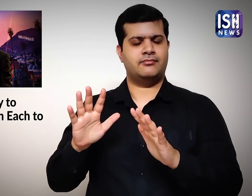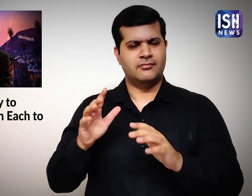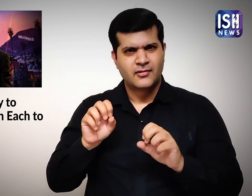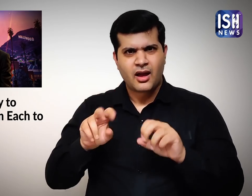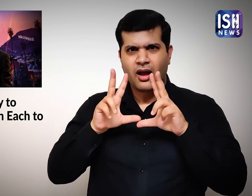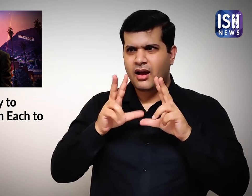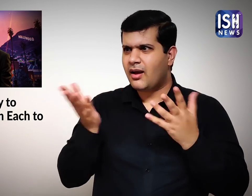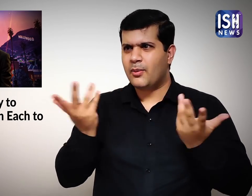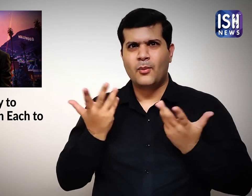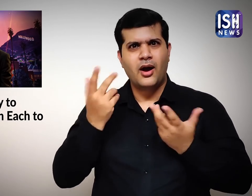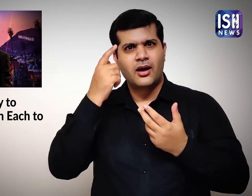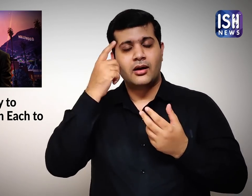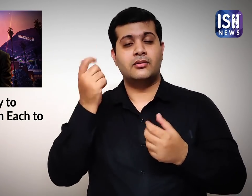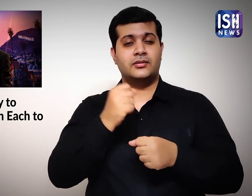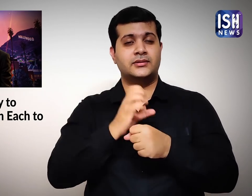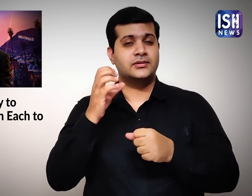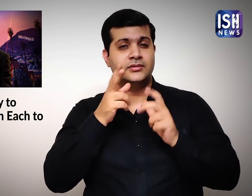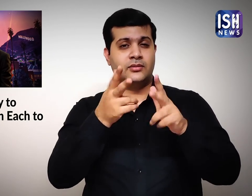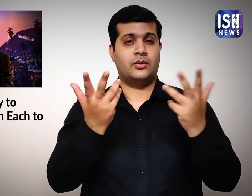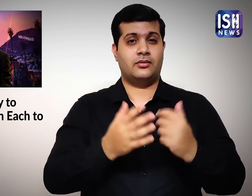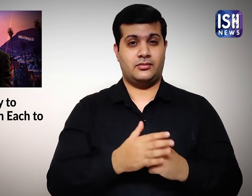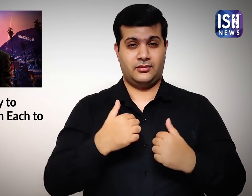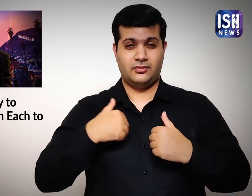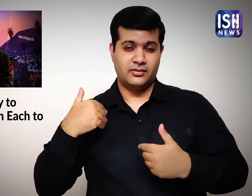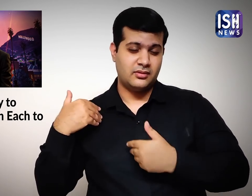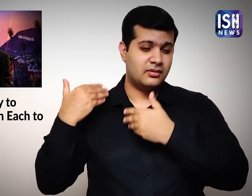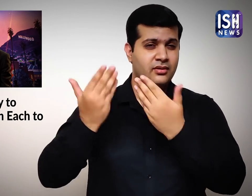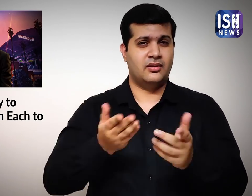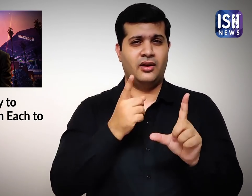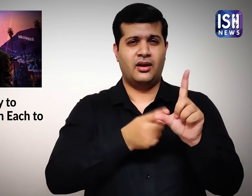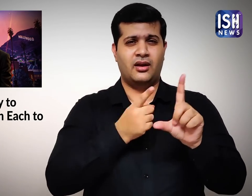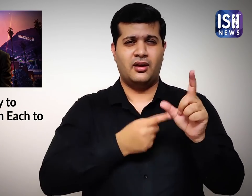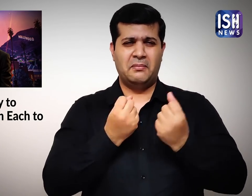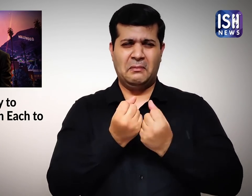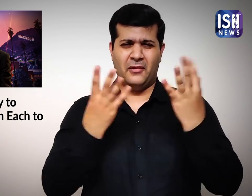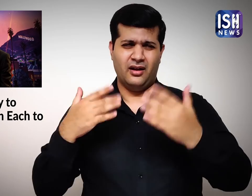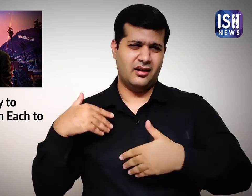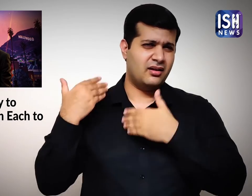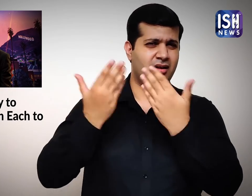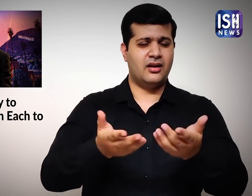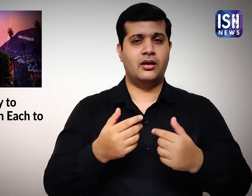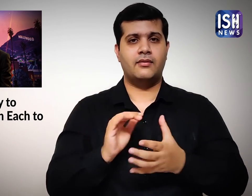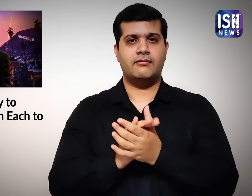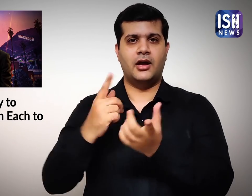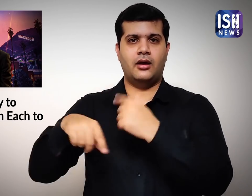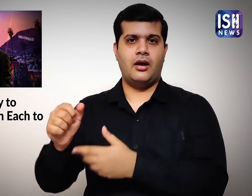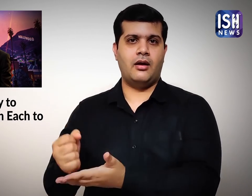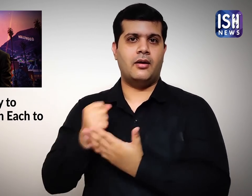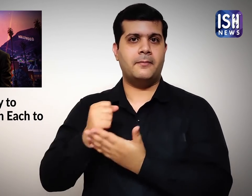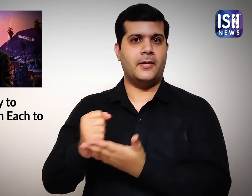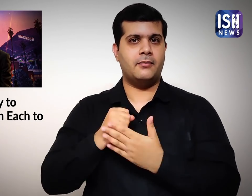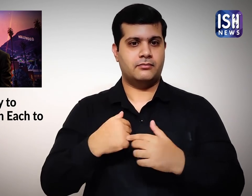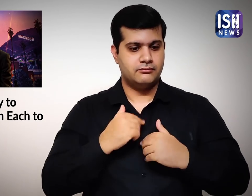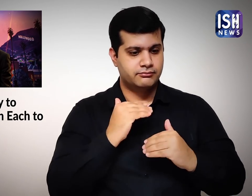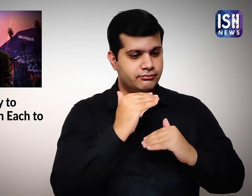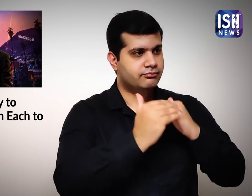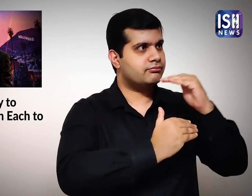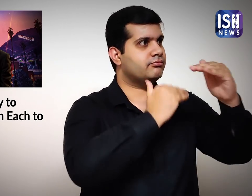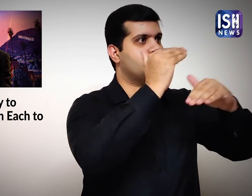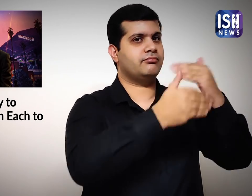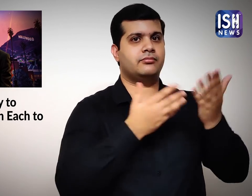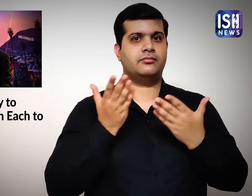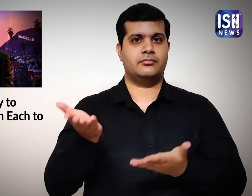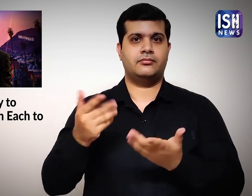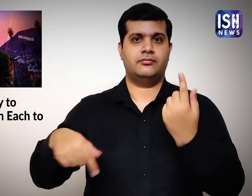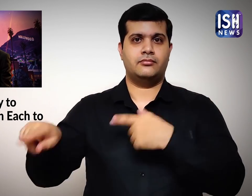He said, "I did this because for years, my friends helped me. It is the reason for my success.